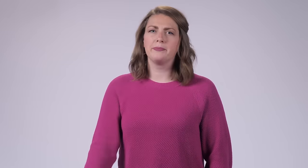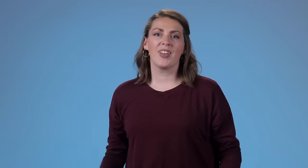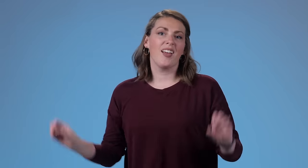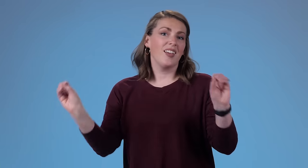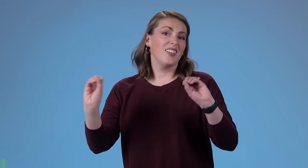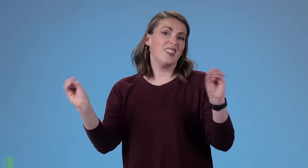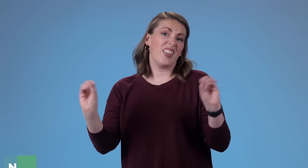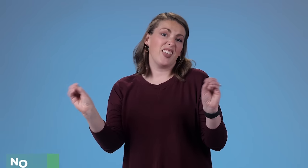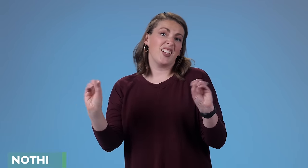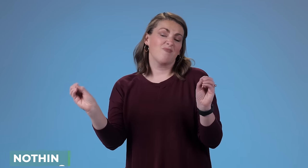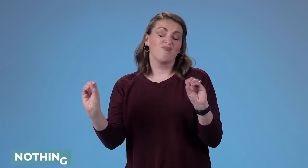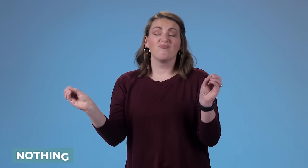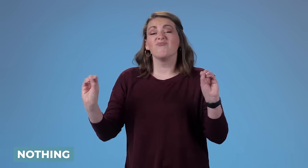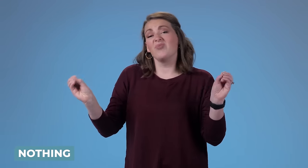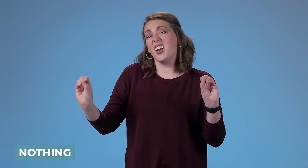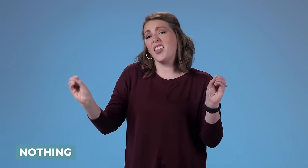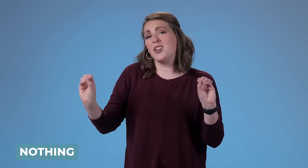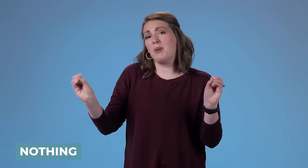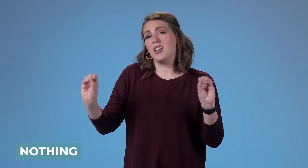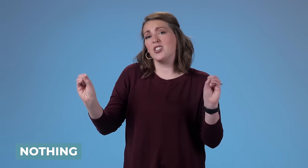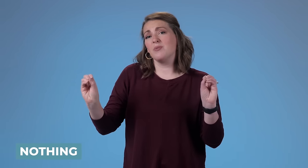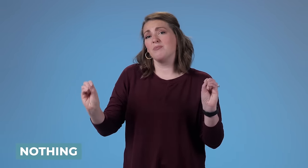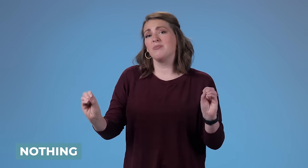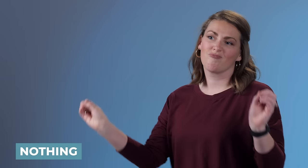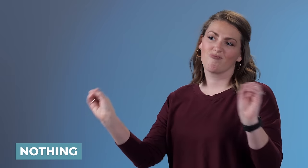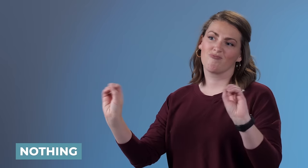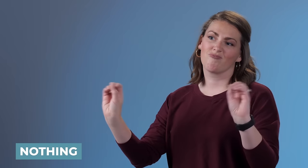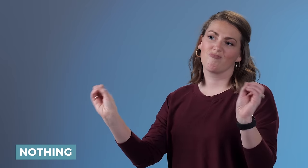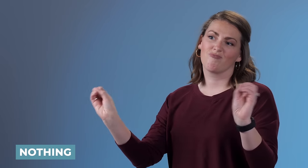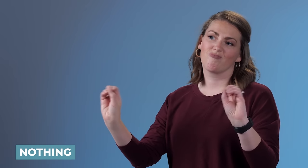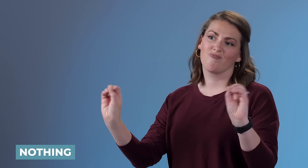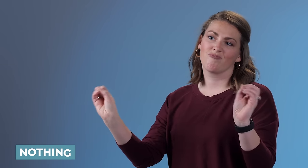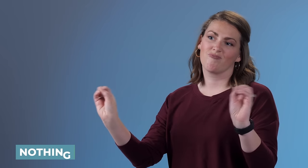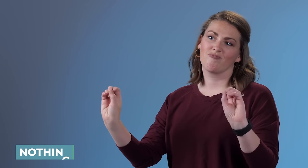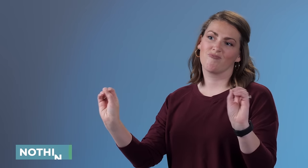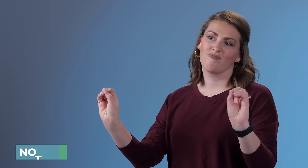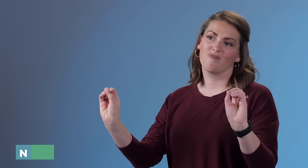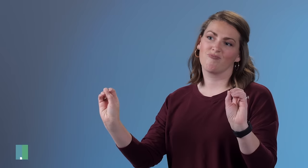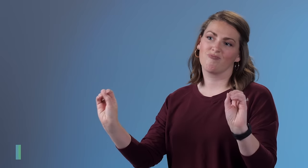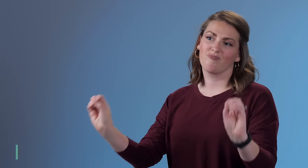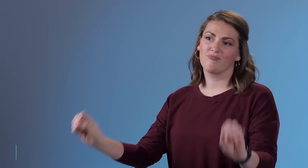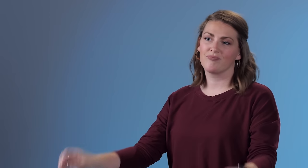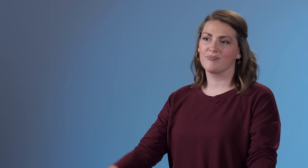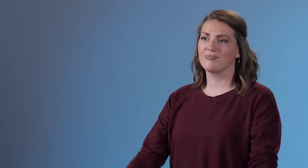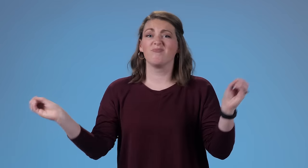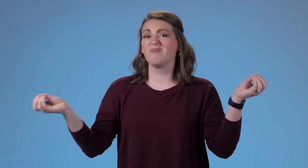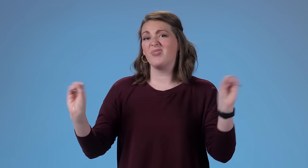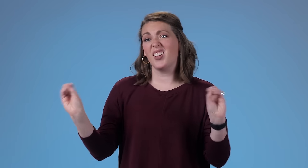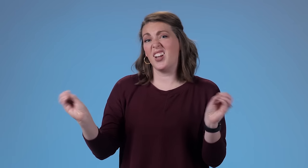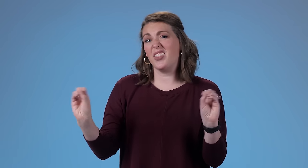'Scared or afraid or terrified', you're putting your body in like you're hiding yourself away